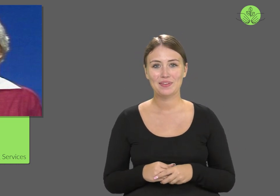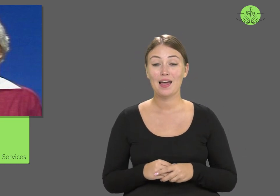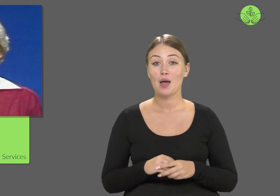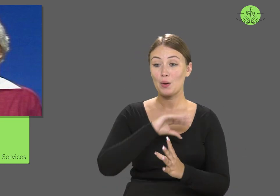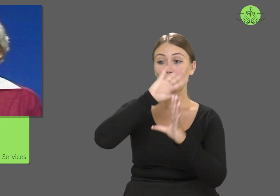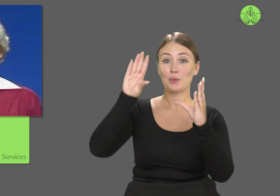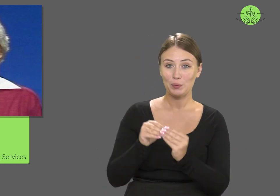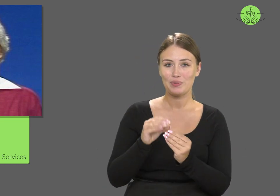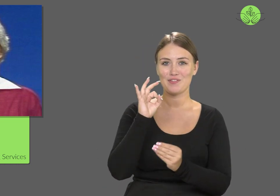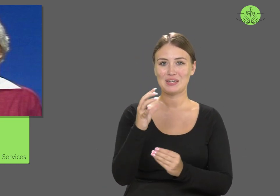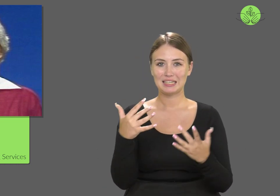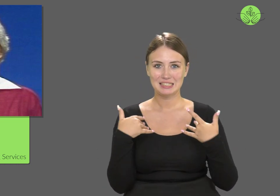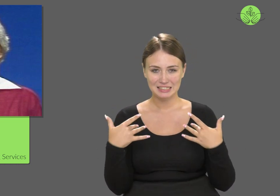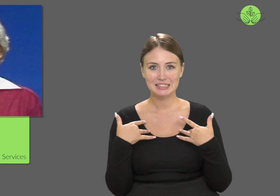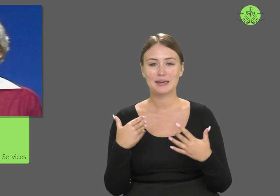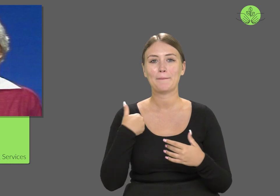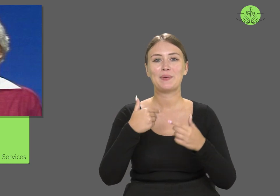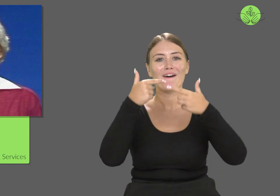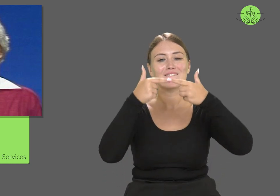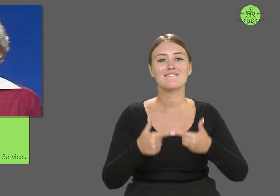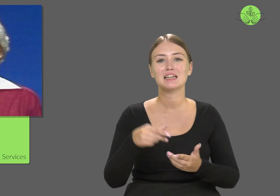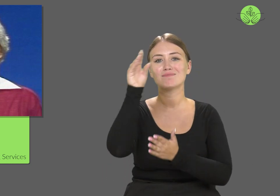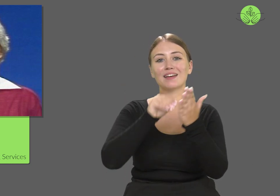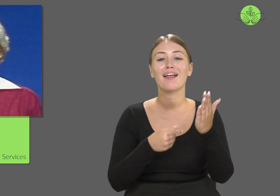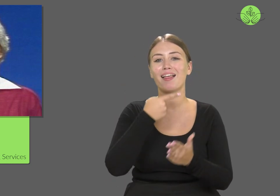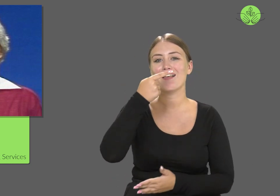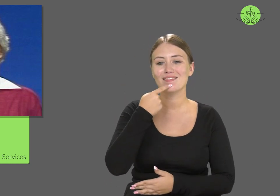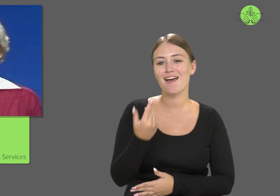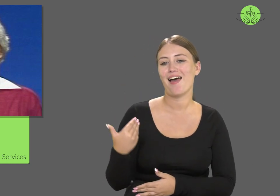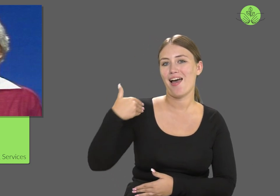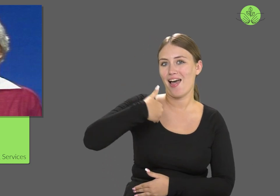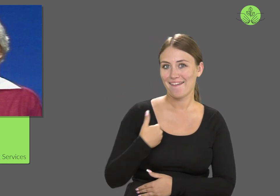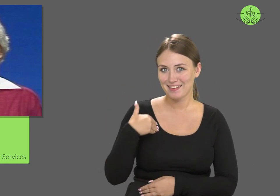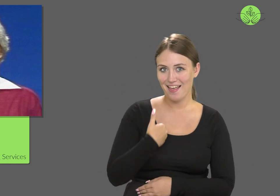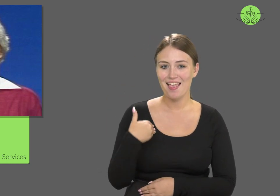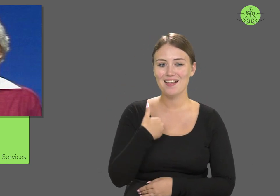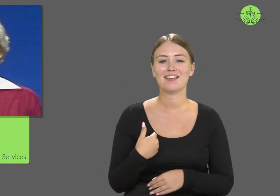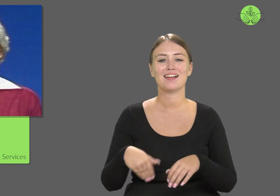Throughout her life, she composed her poems in English,